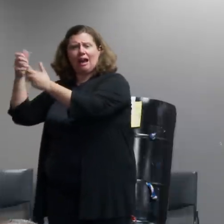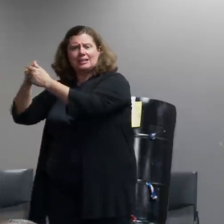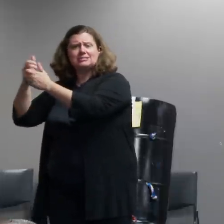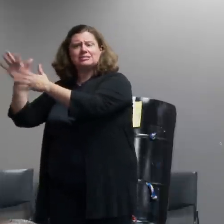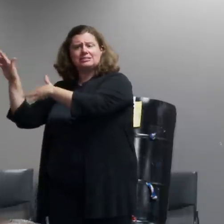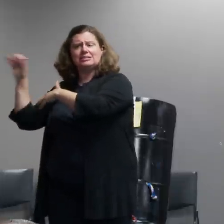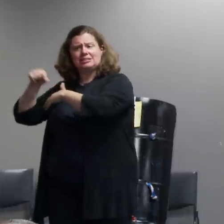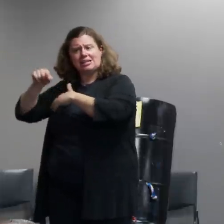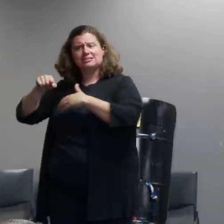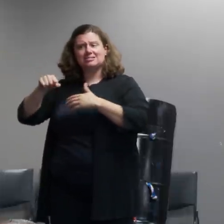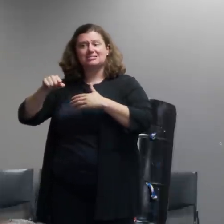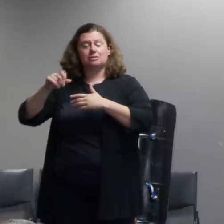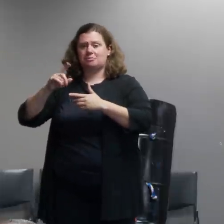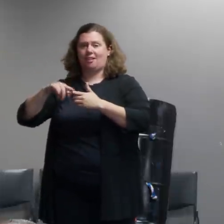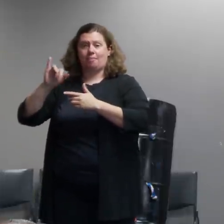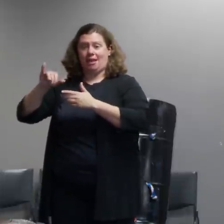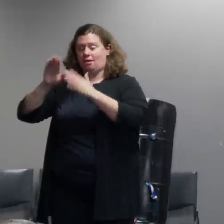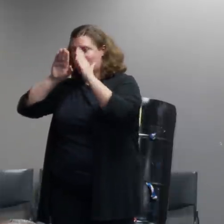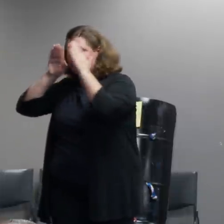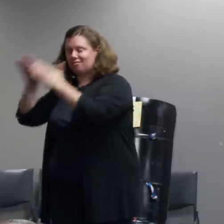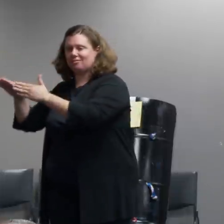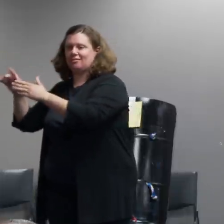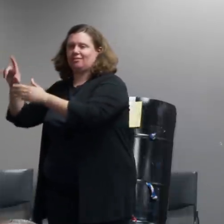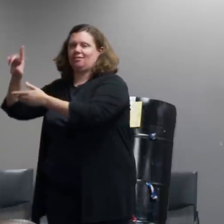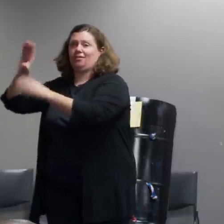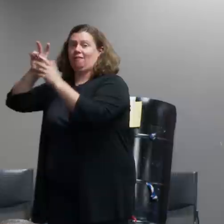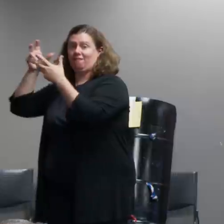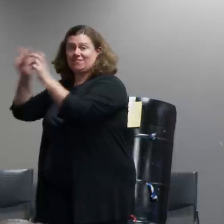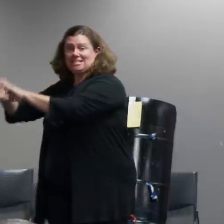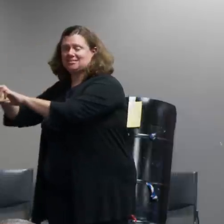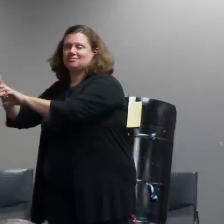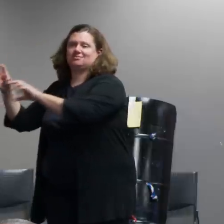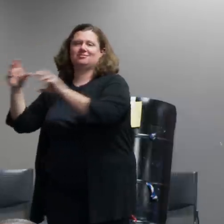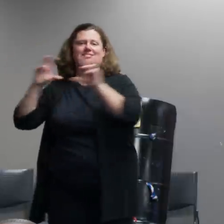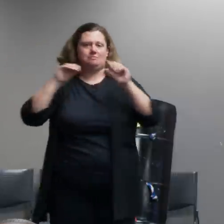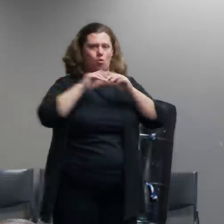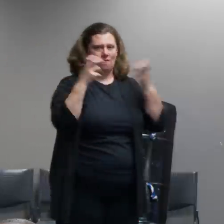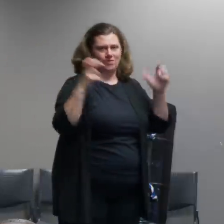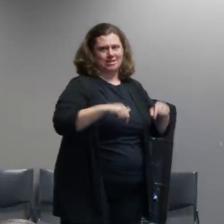of follow-up investigation from a sustained thing like this that that